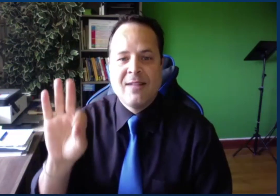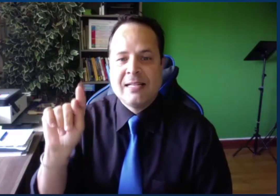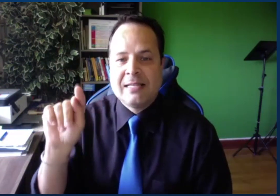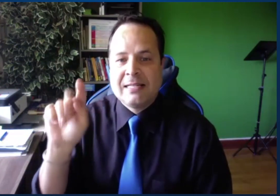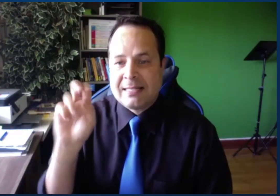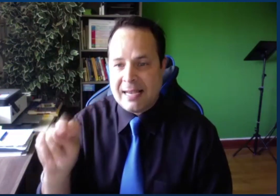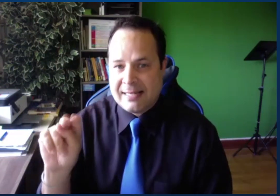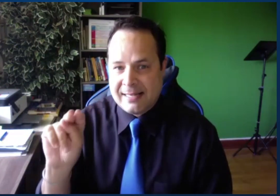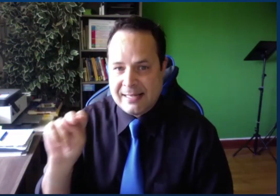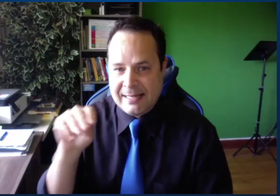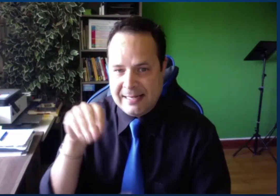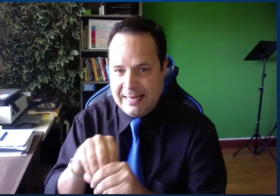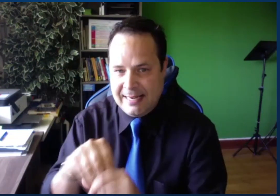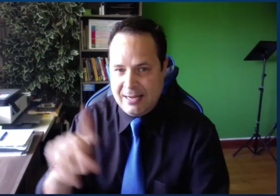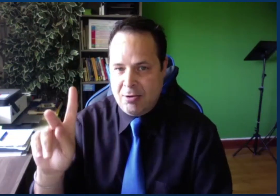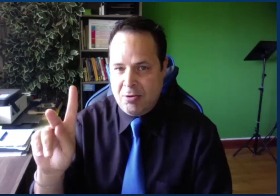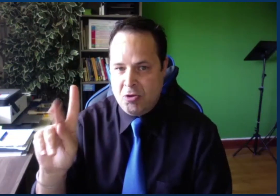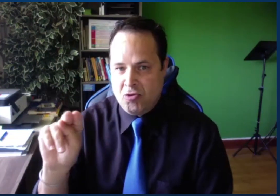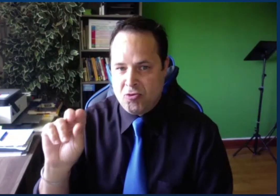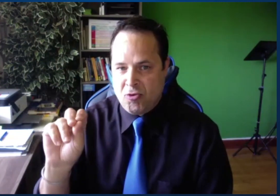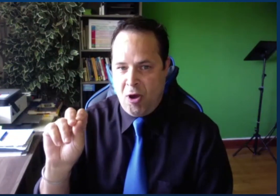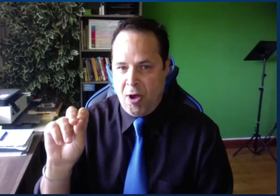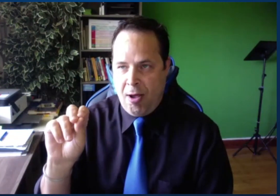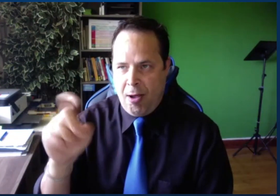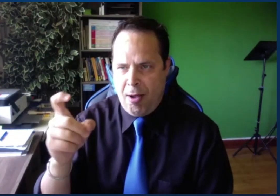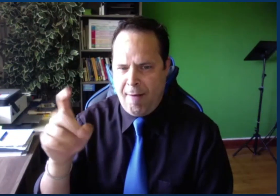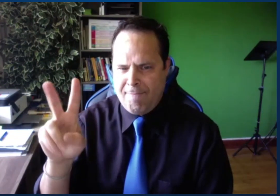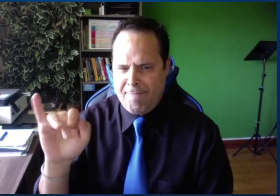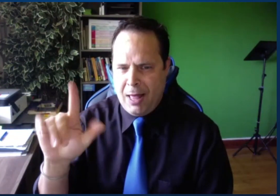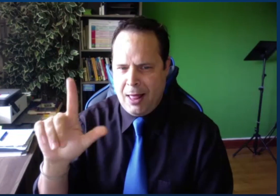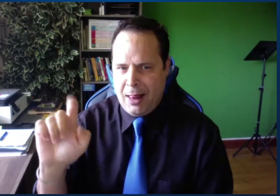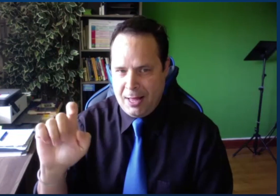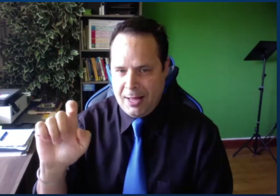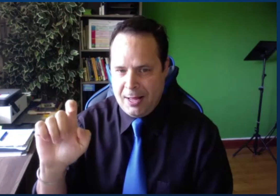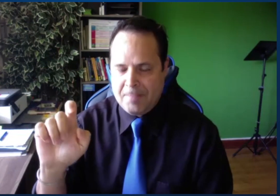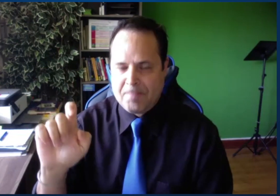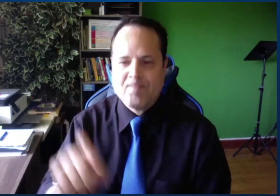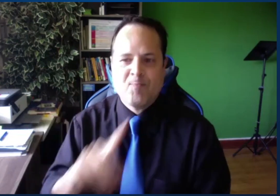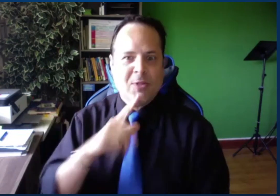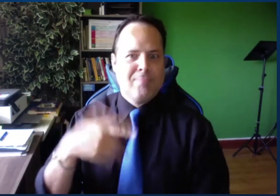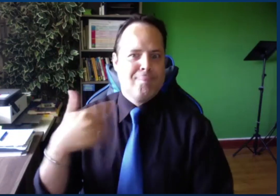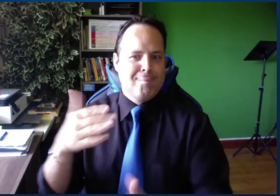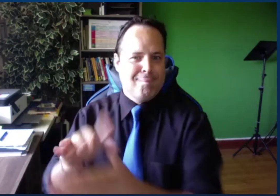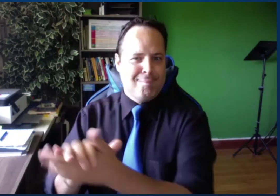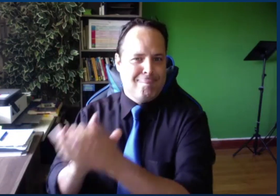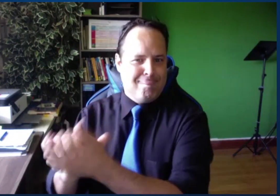professor at the University of Tennessee, Knoxville.